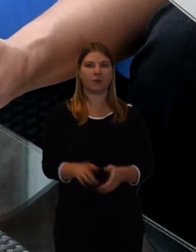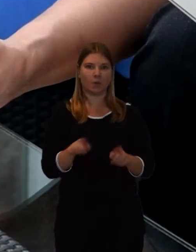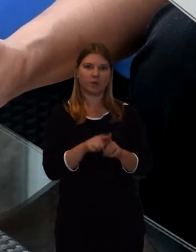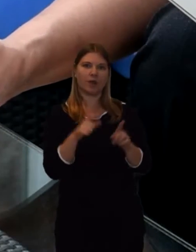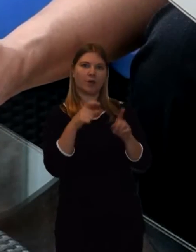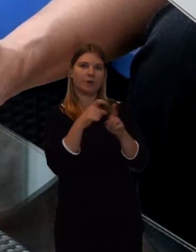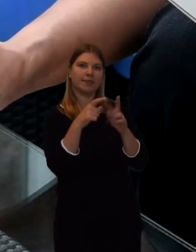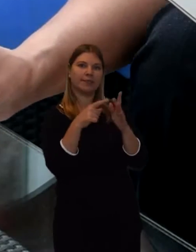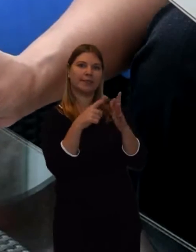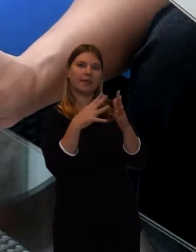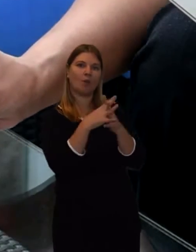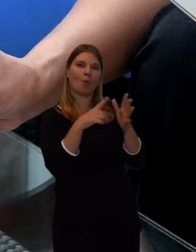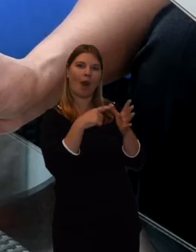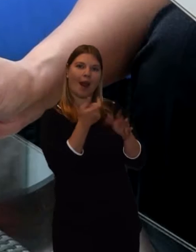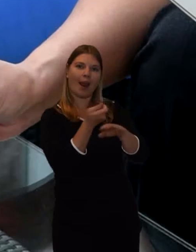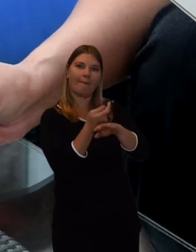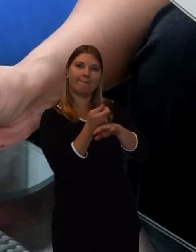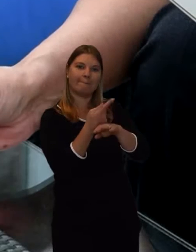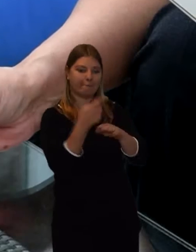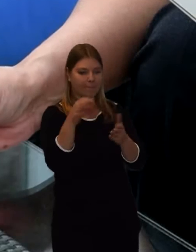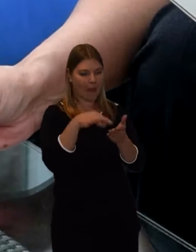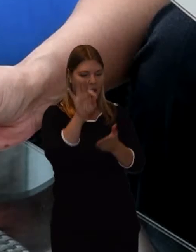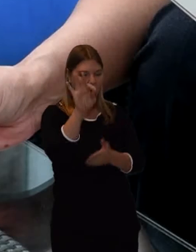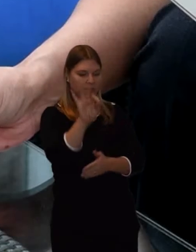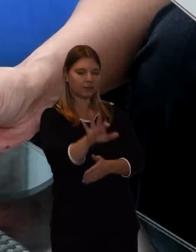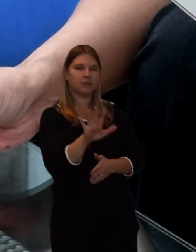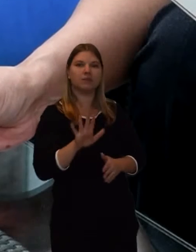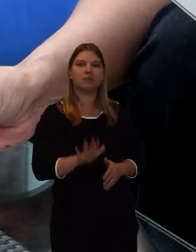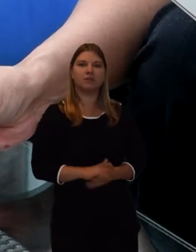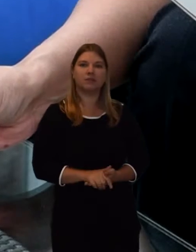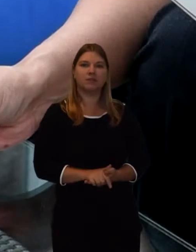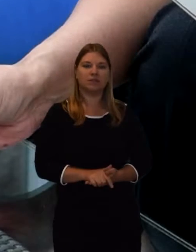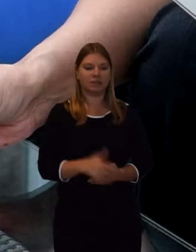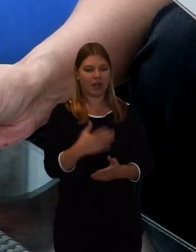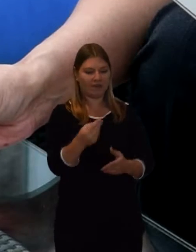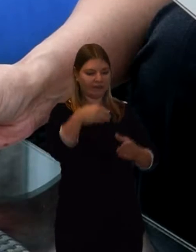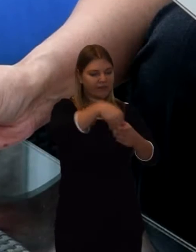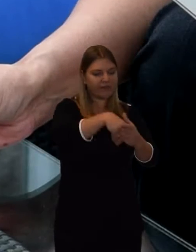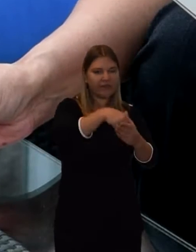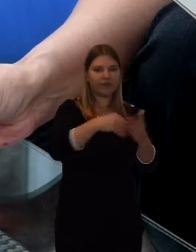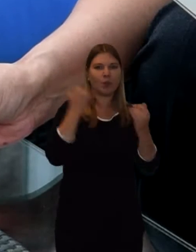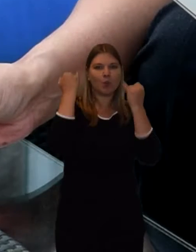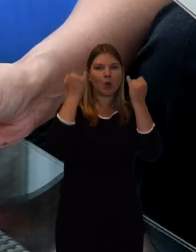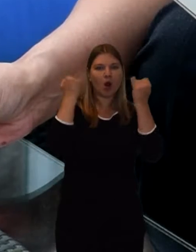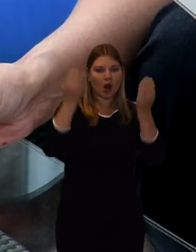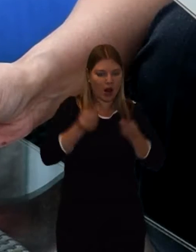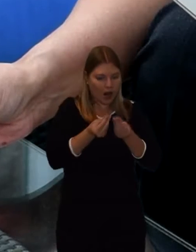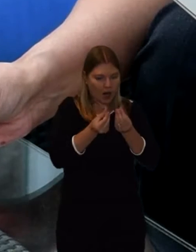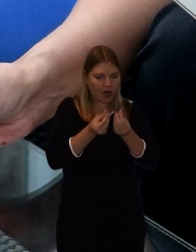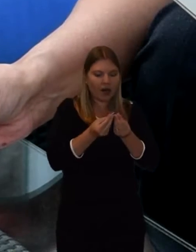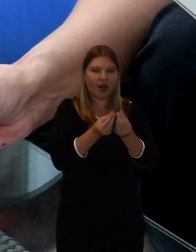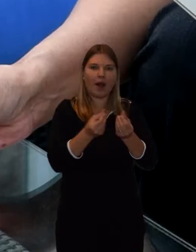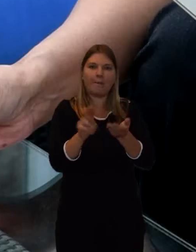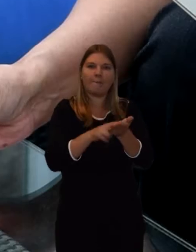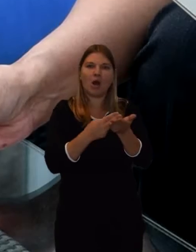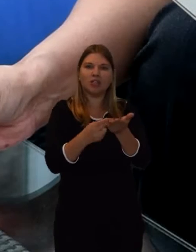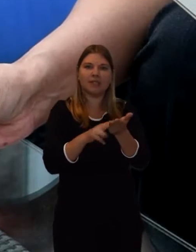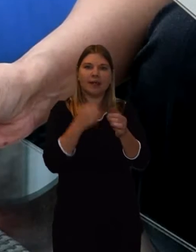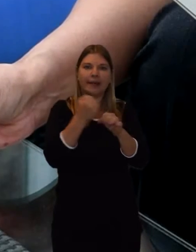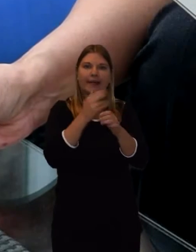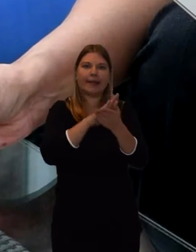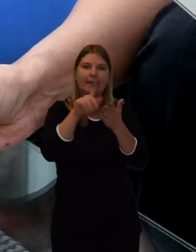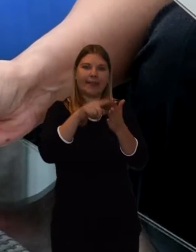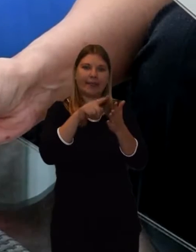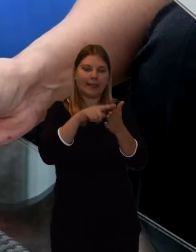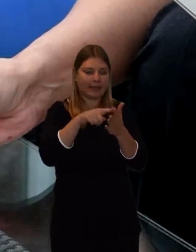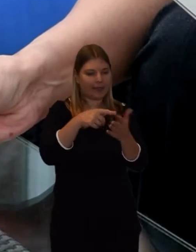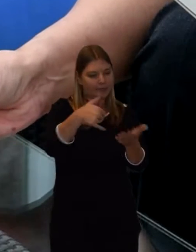And we'd also light a diwa which is a little lamp made from a cotton wool wick and some ghee,